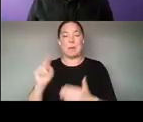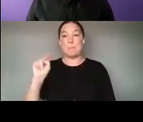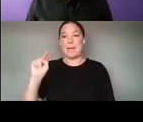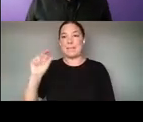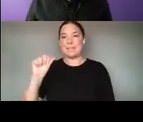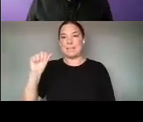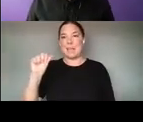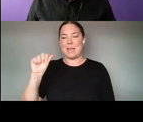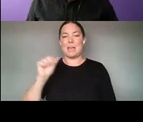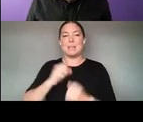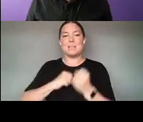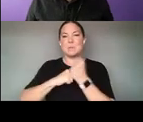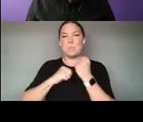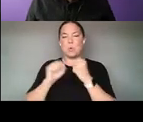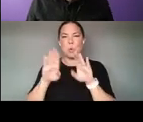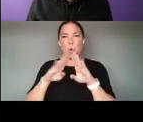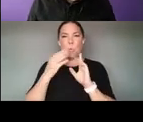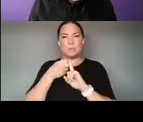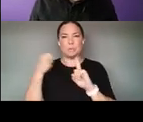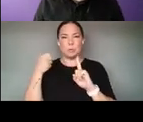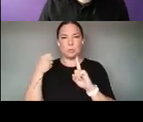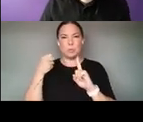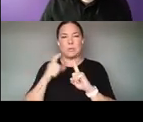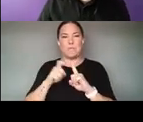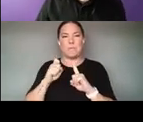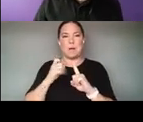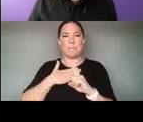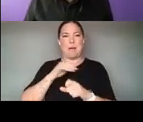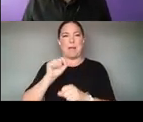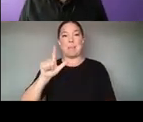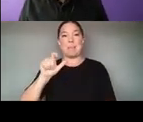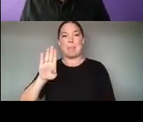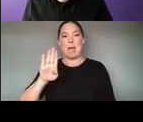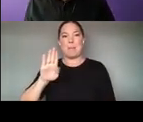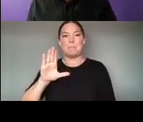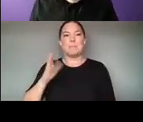ARTS INITIATIVES FROM MY LABORATORY. CARNEGIE MELLON. I DIRECT SOMETHING CALLED THE FRANK RASHI